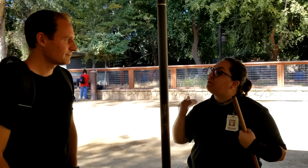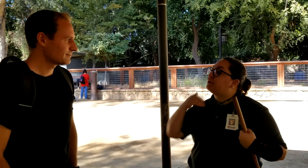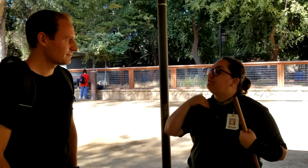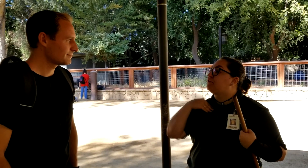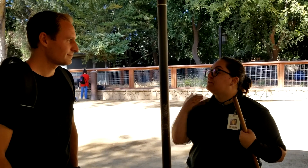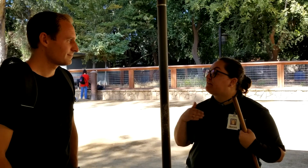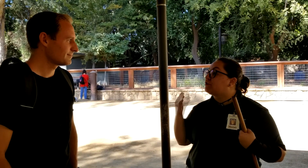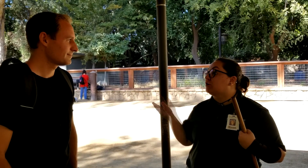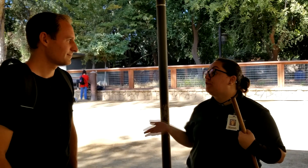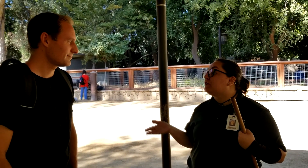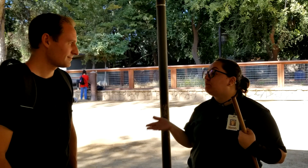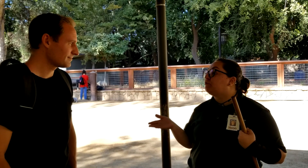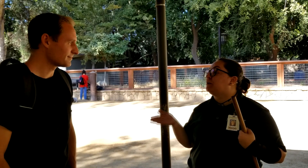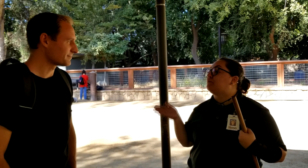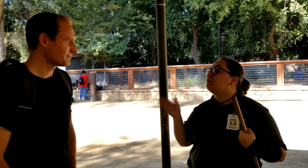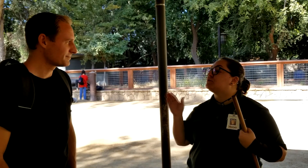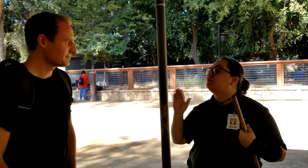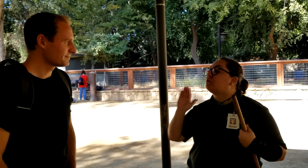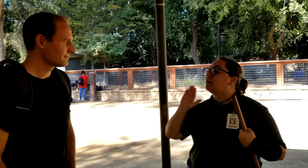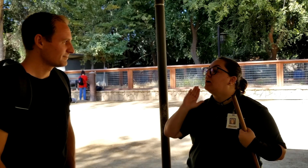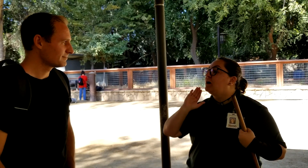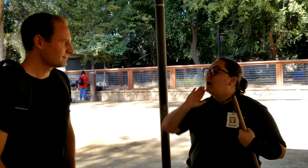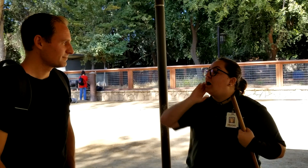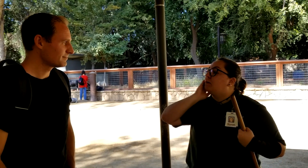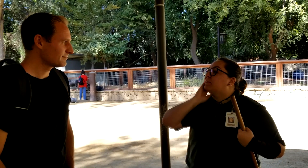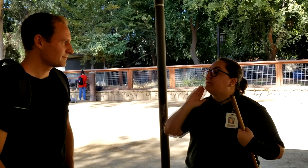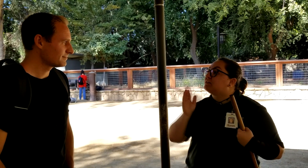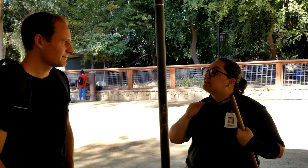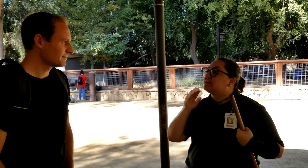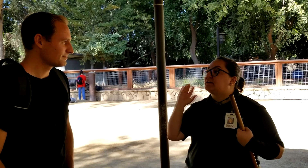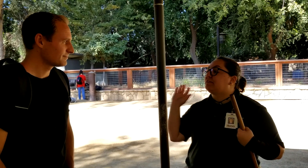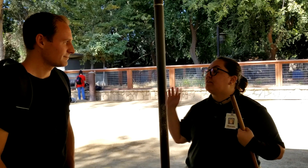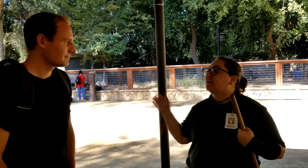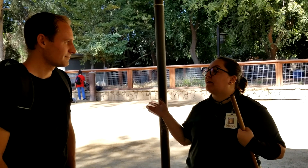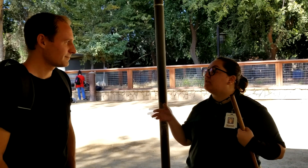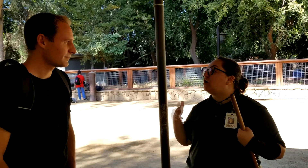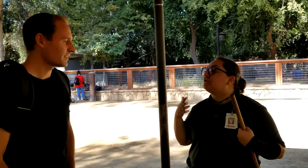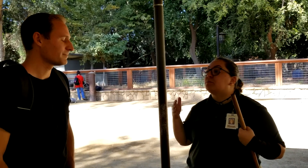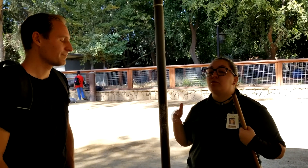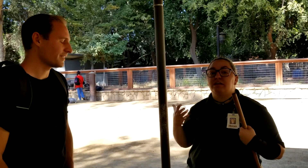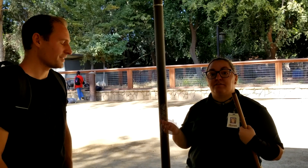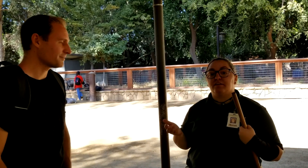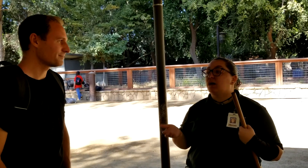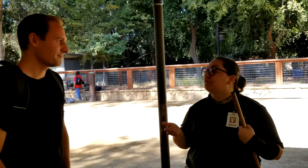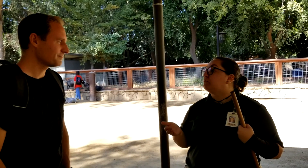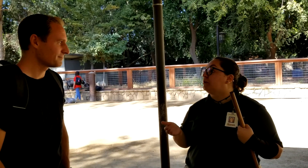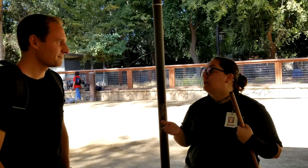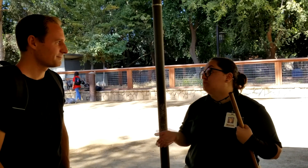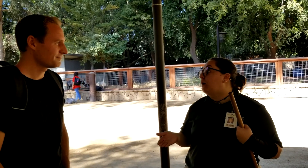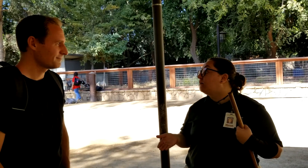Not only for the deaf or hard of hearing community, but also for like the autistic, like non-verbal and everything kind of community as well.